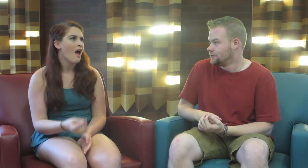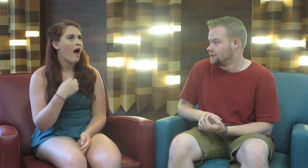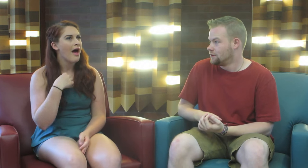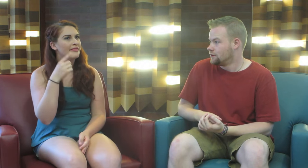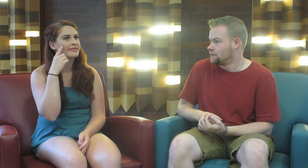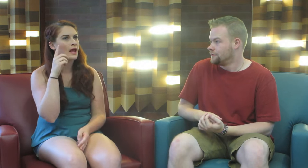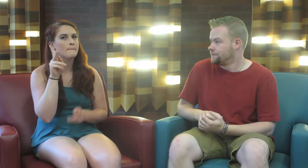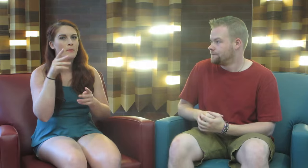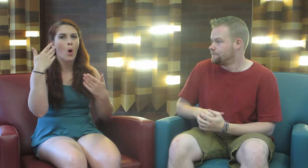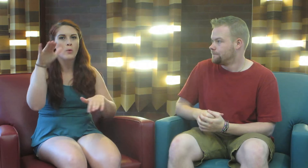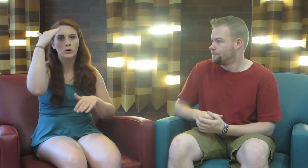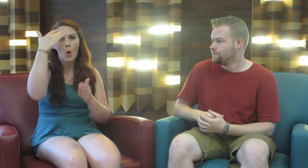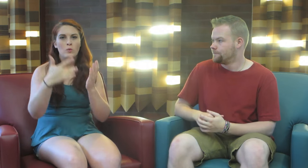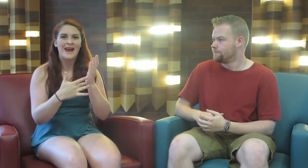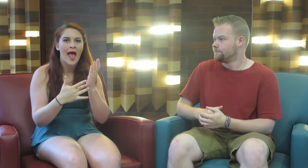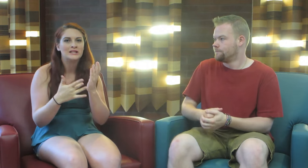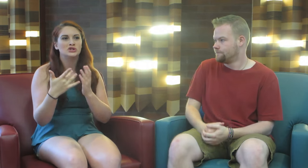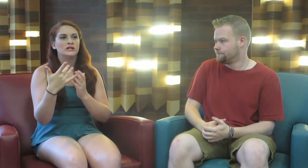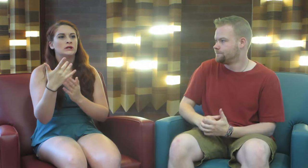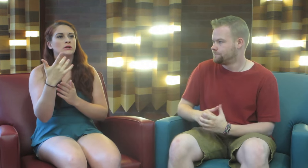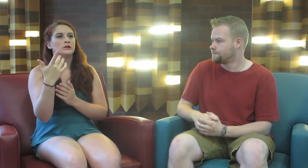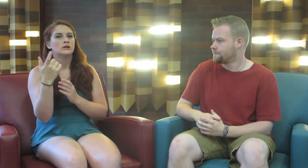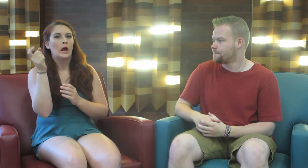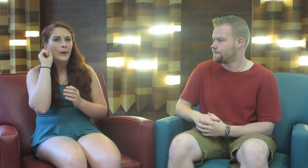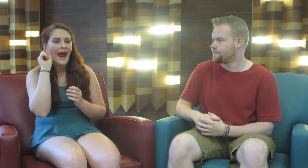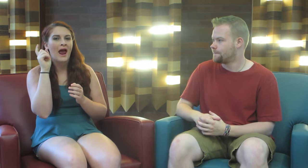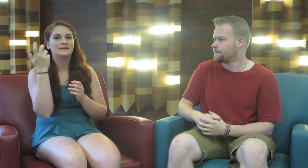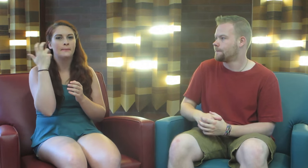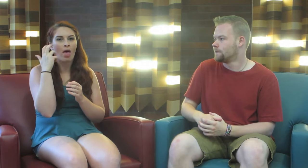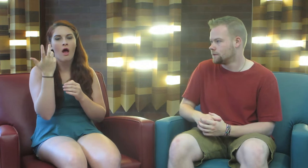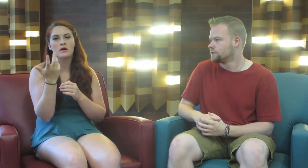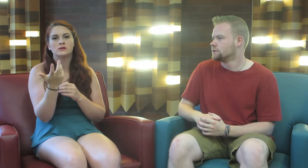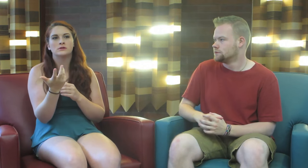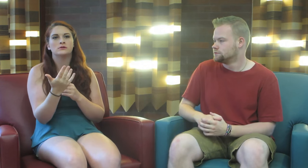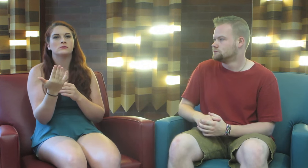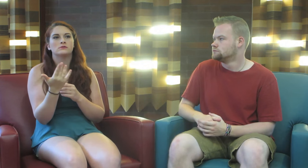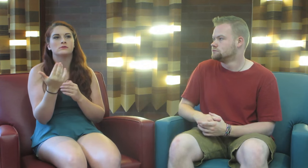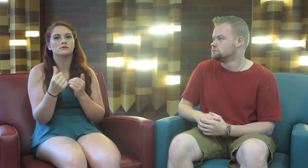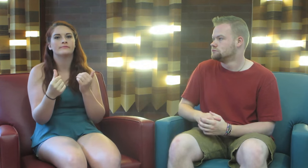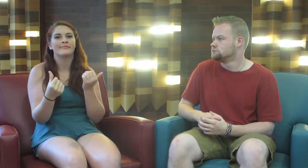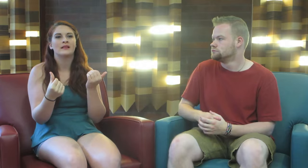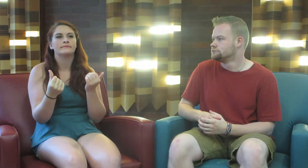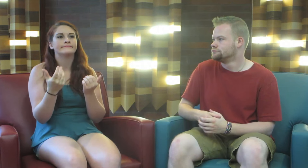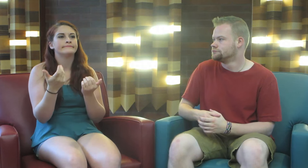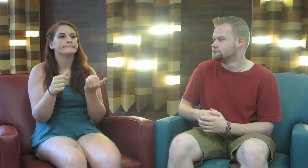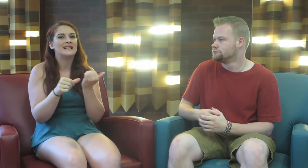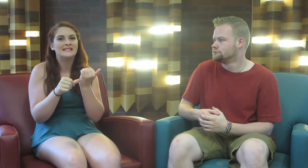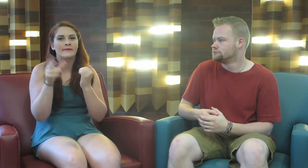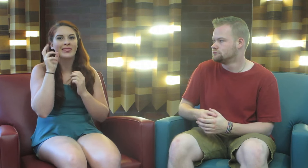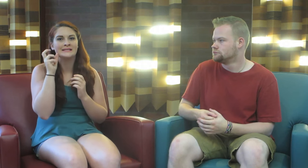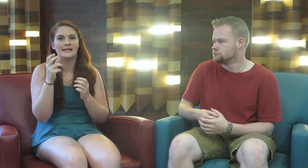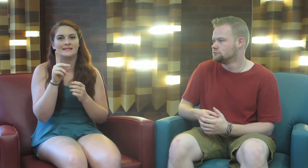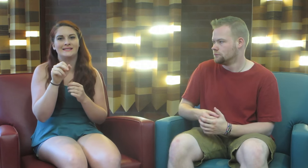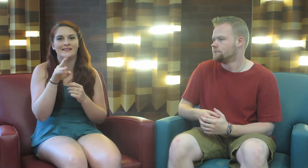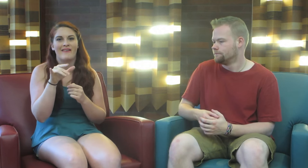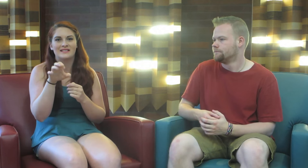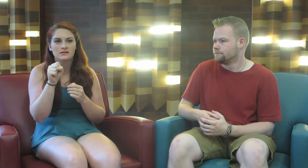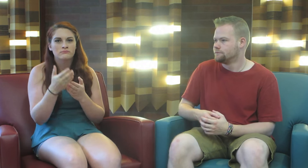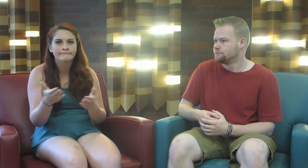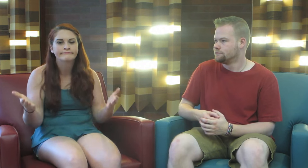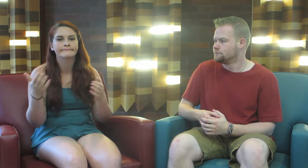G: I think people already know about technology, hearing aids, cochlear implants, assistive listening devices.